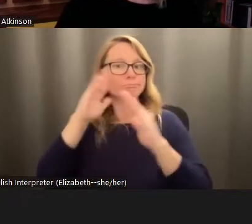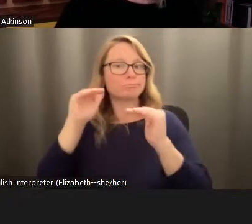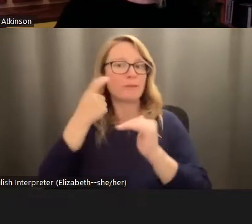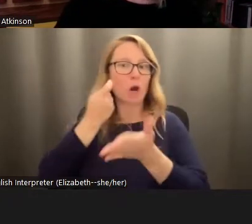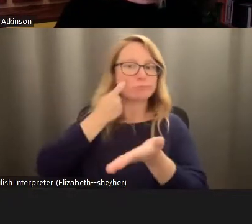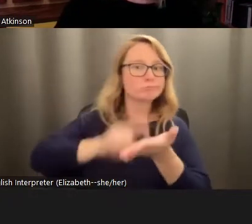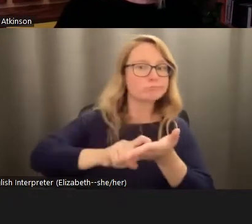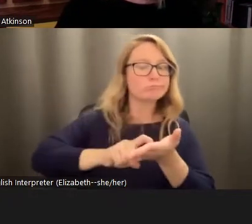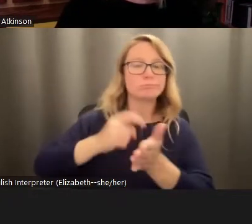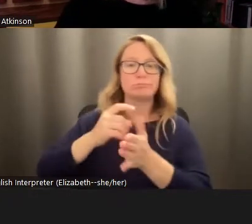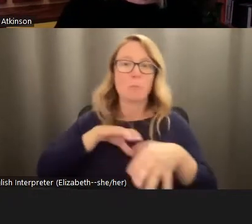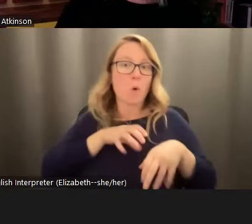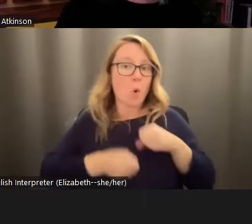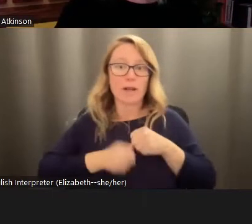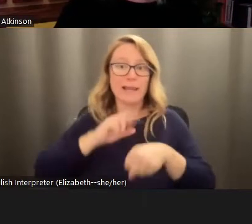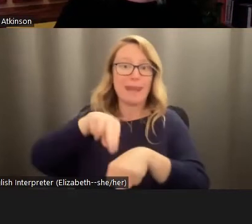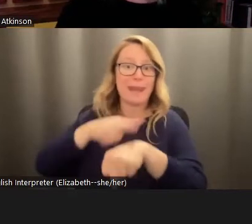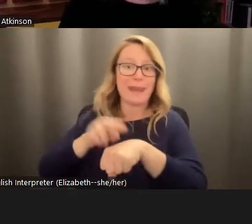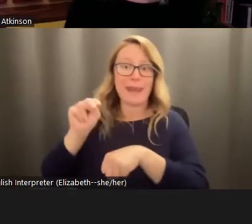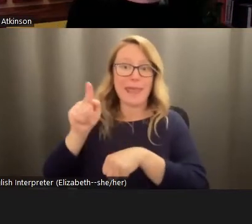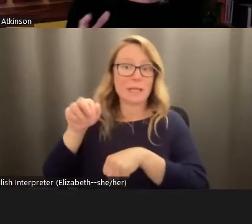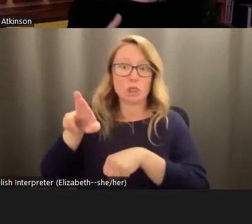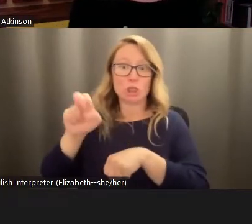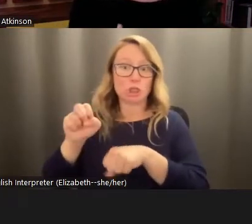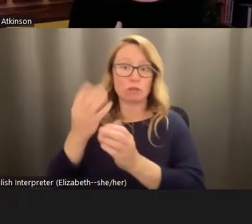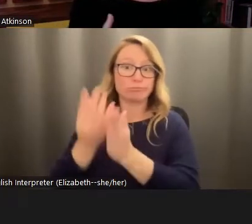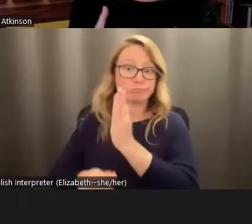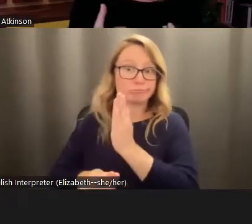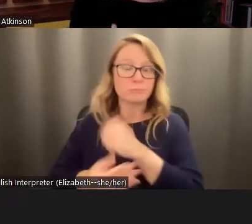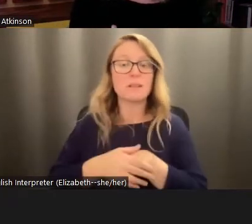of nature. And that's a problem, when you consider that mourning